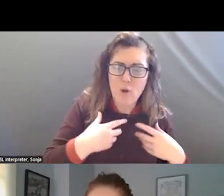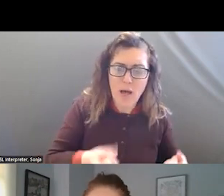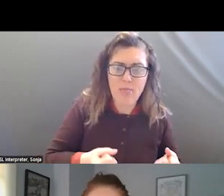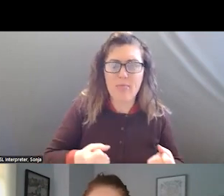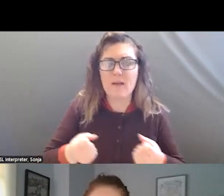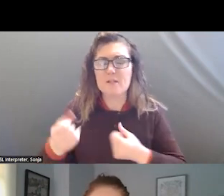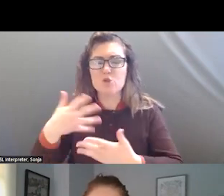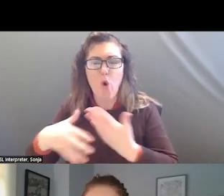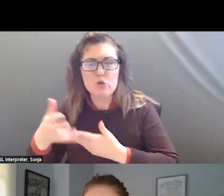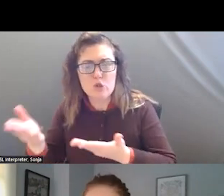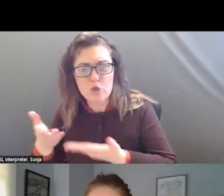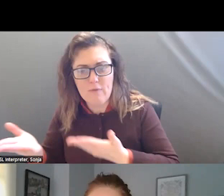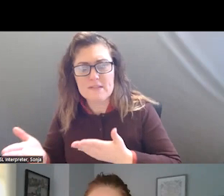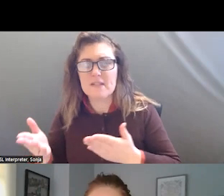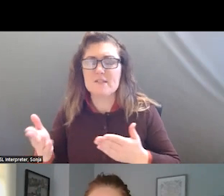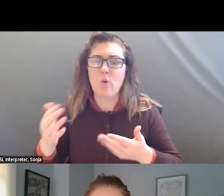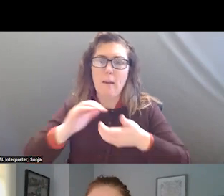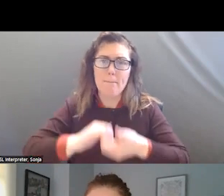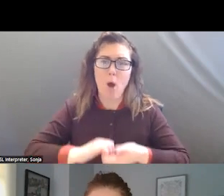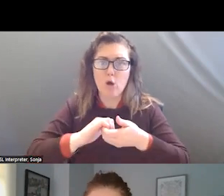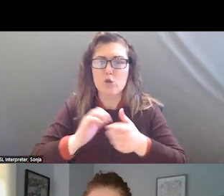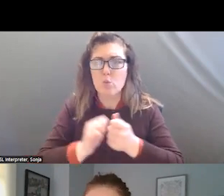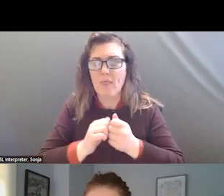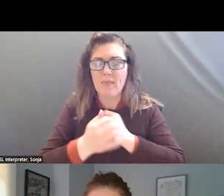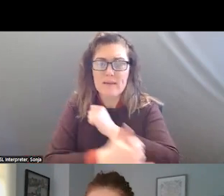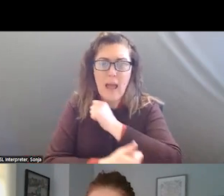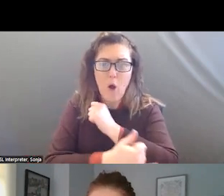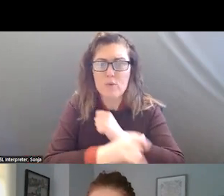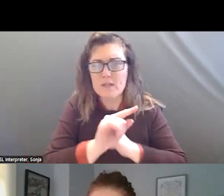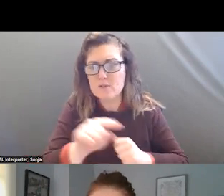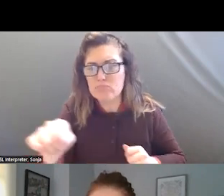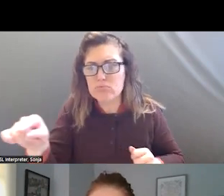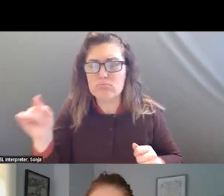HAD TO PARTNER WITH OTHER COUNTIES AND MY LAW ENFORCEMENT